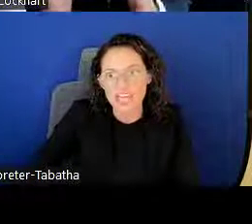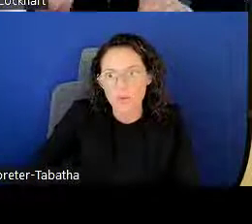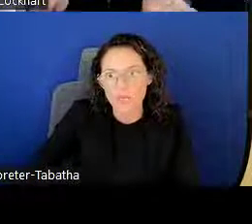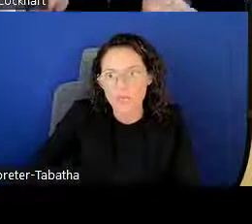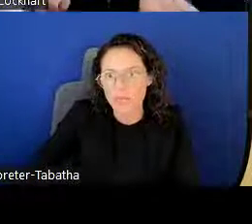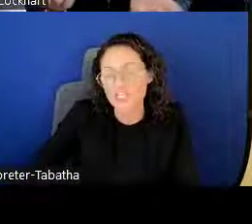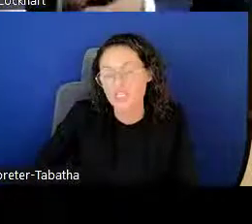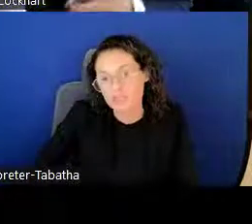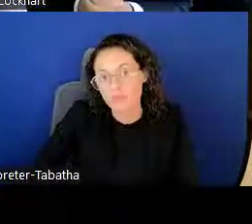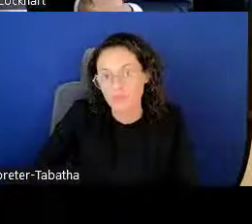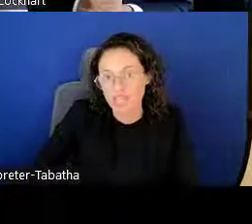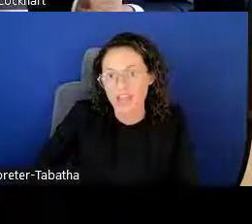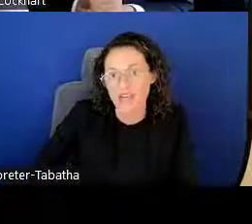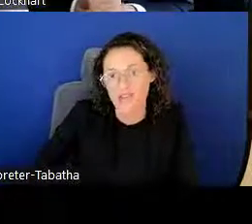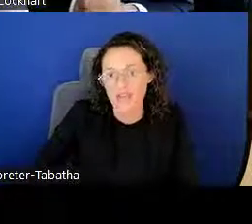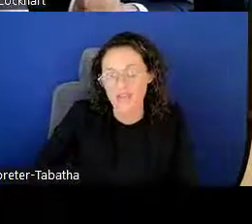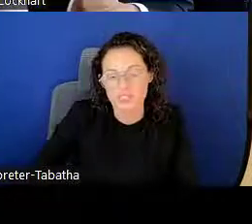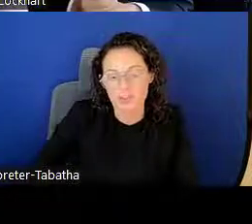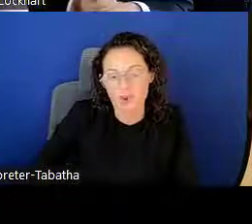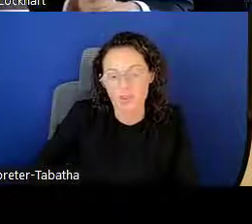how many people that do apply also feel the same way.